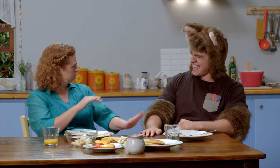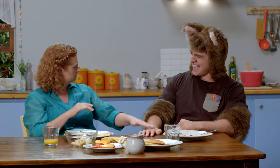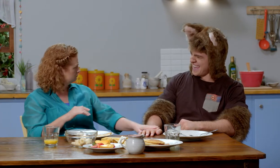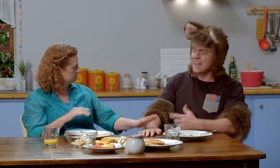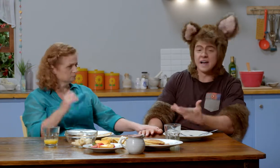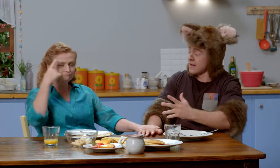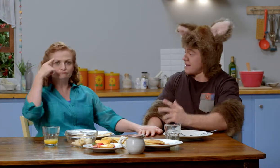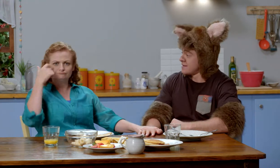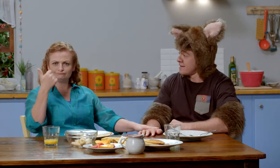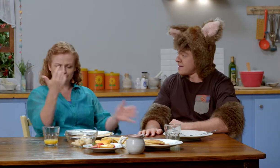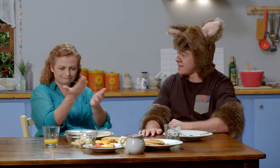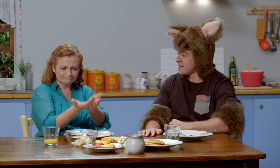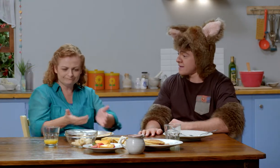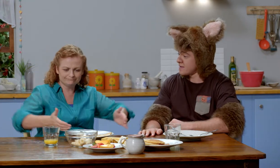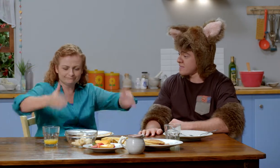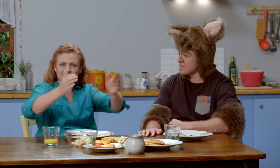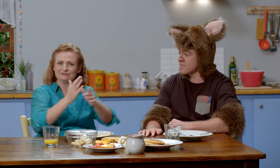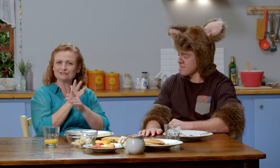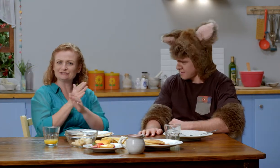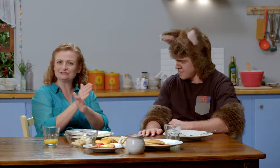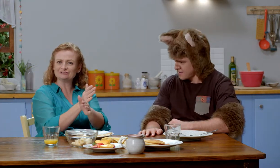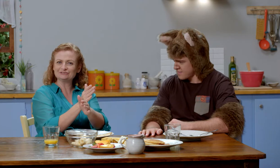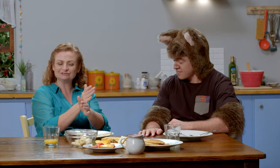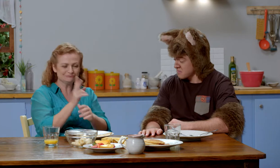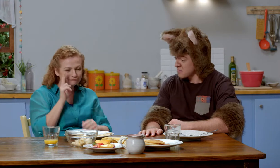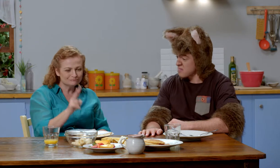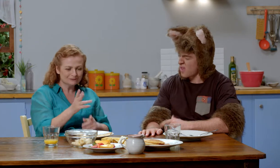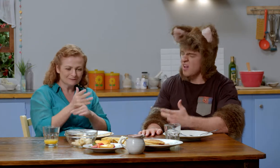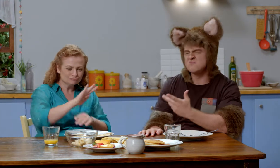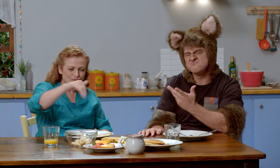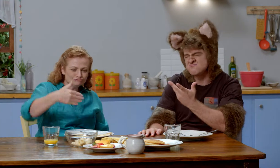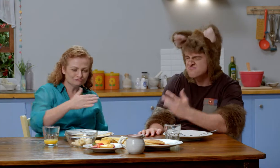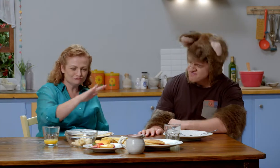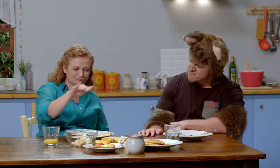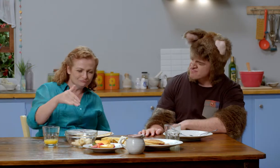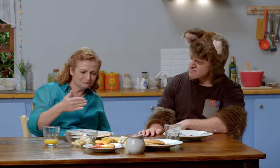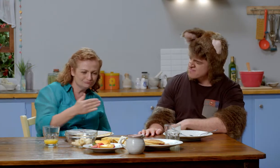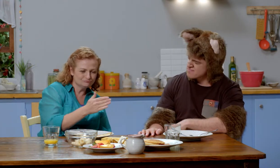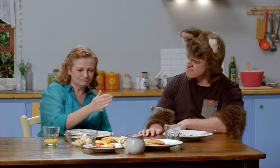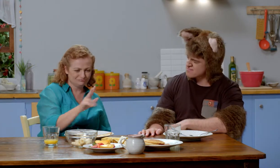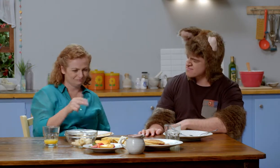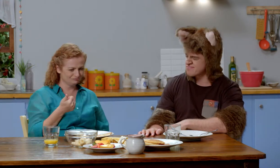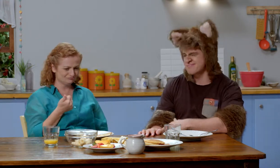Hmm, what about a fish in a fishbowl? They’re lovely to watch swim around.